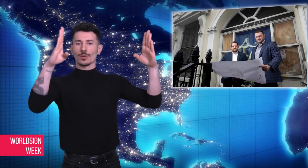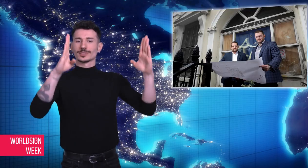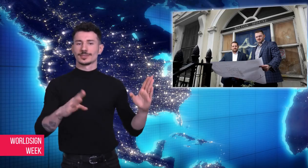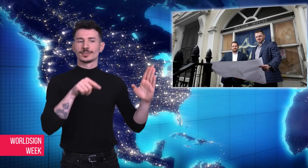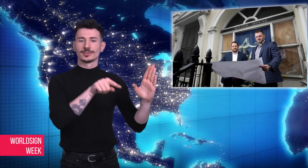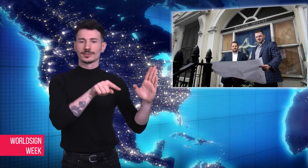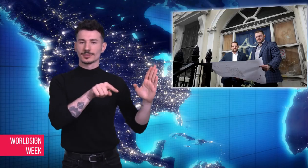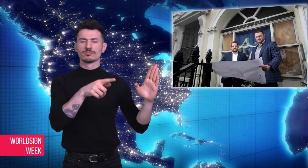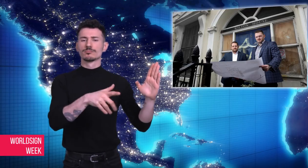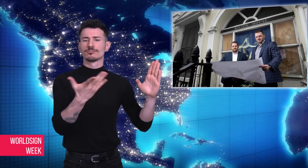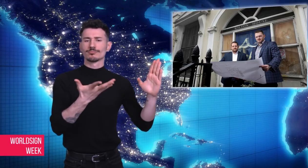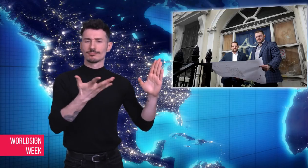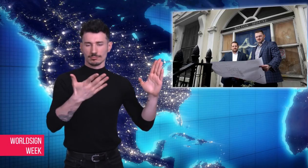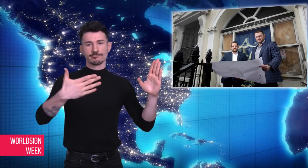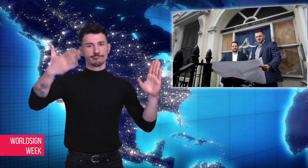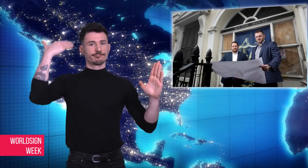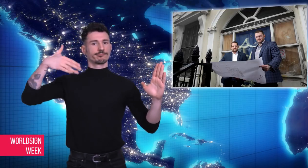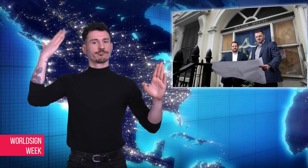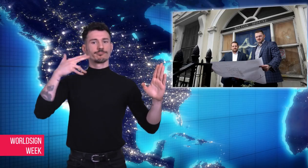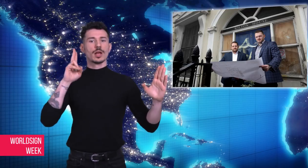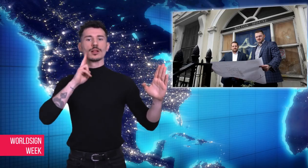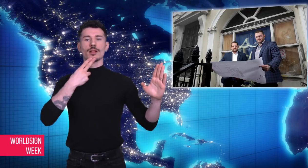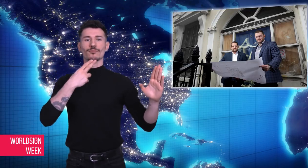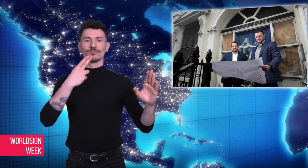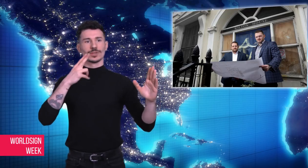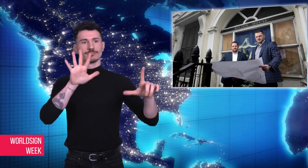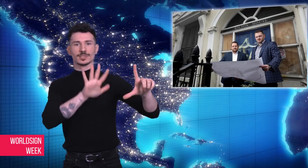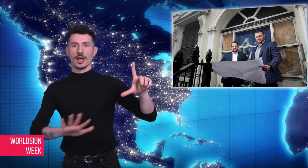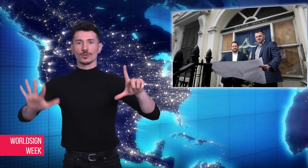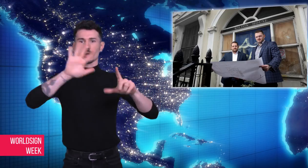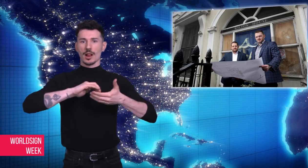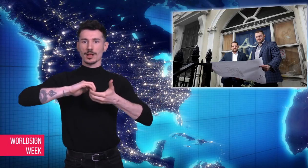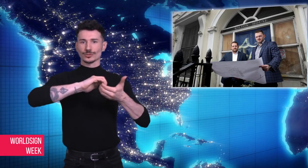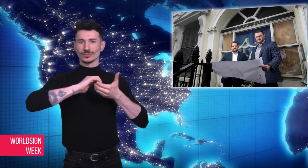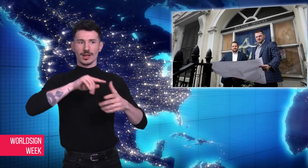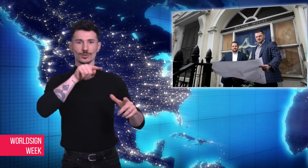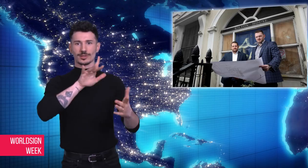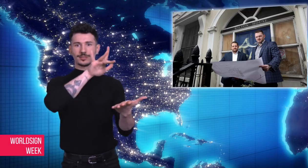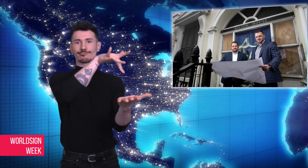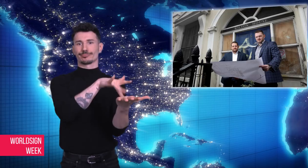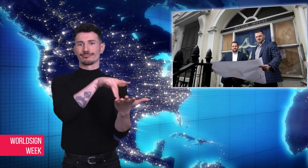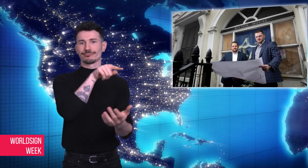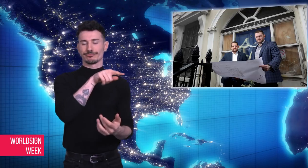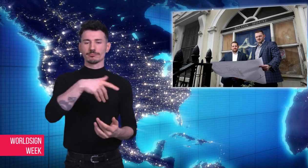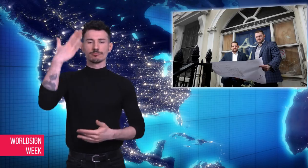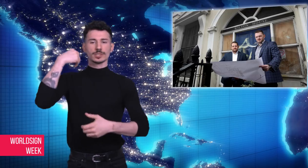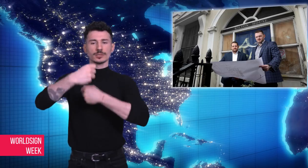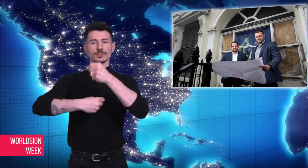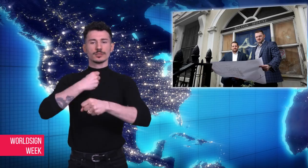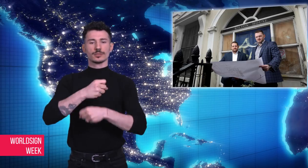owner bought them both and took down walls and made it one